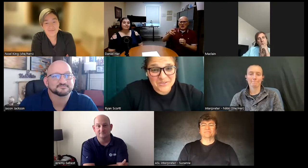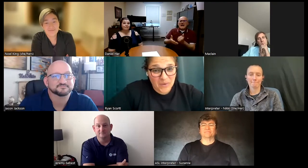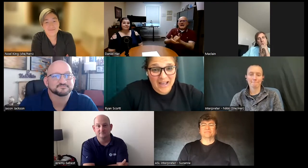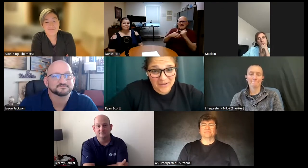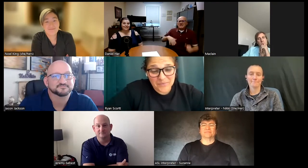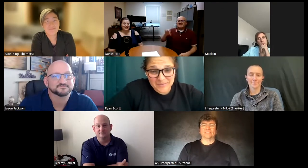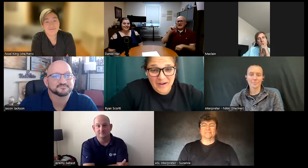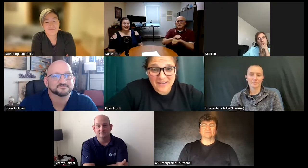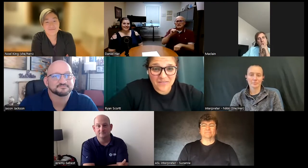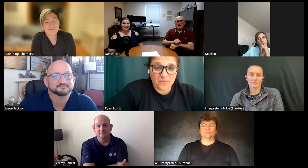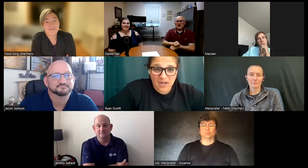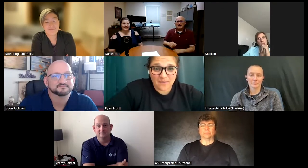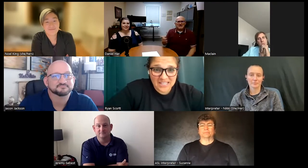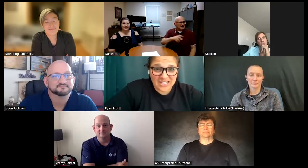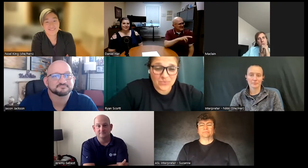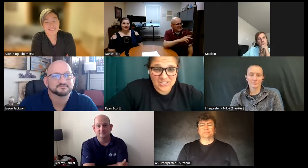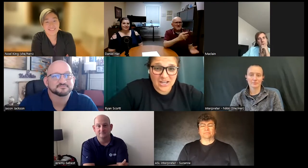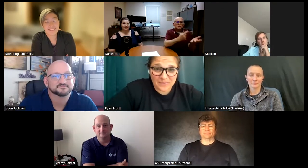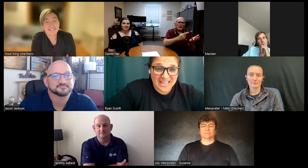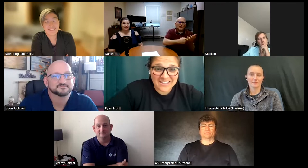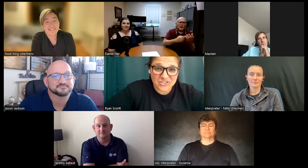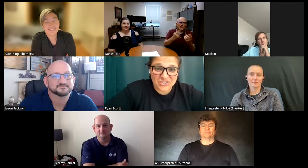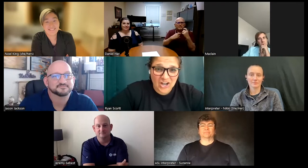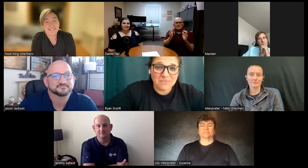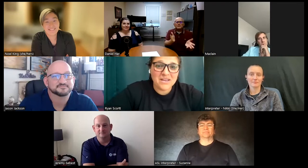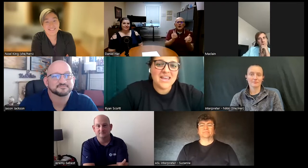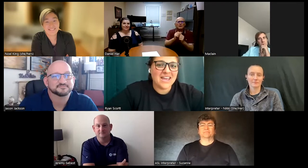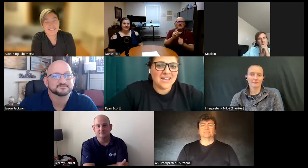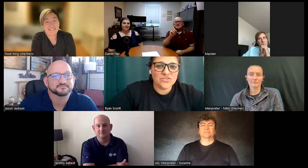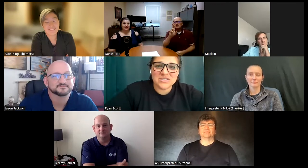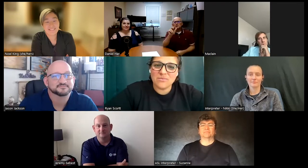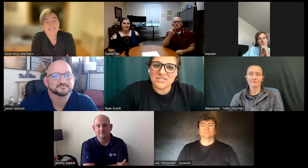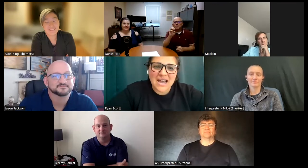so I was part of coming here which helped me get this job and was able to